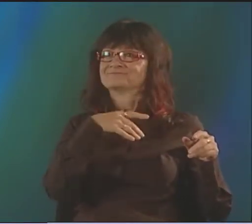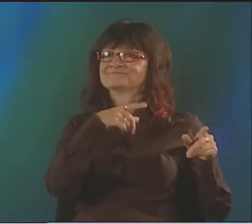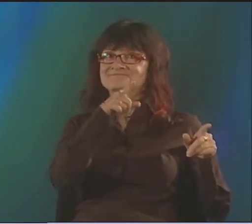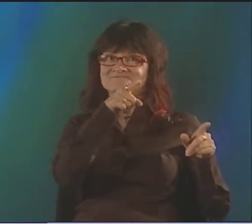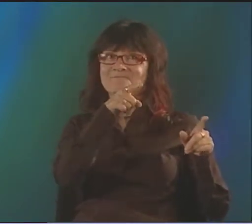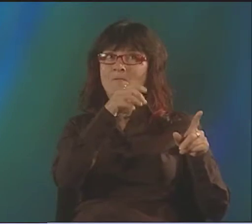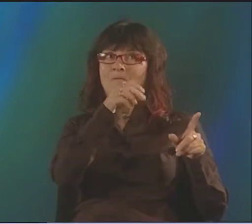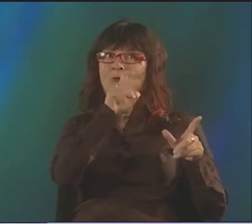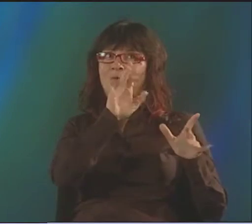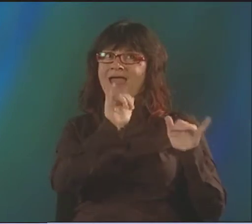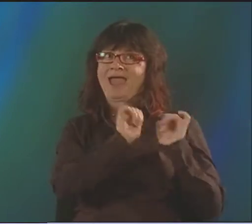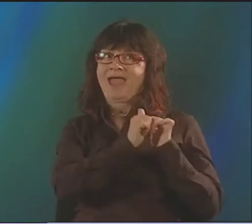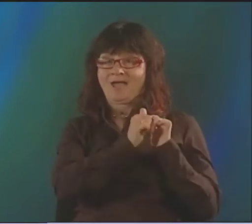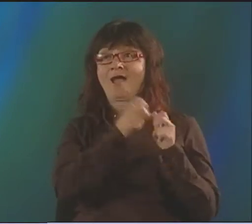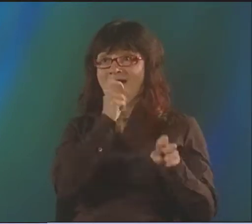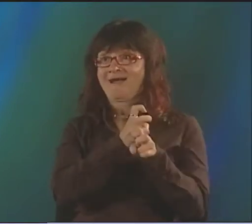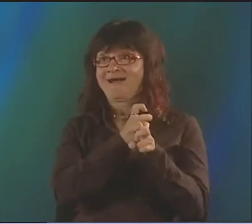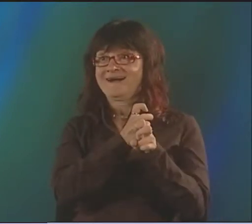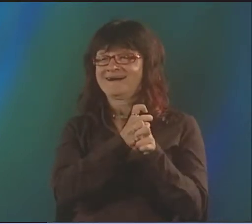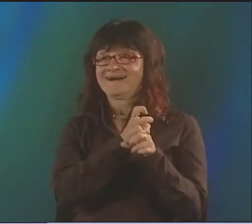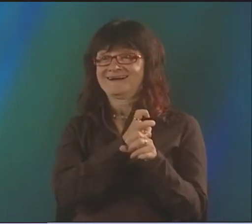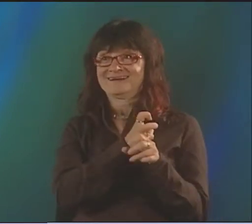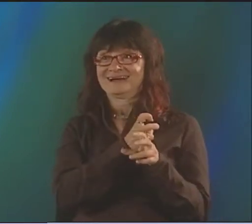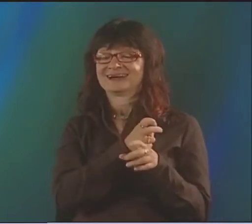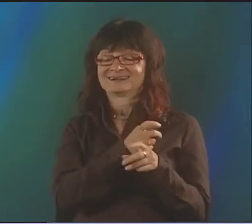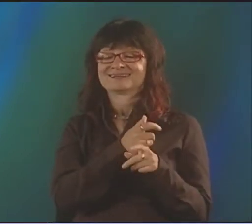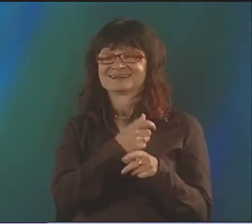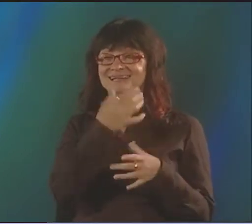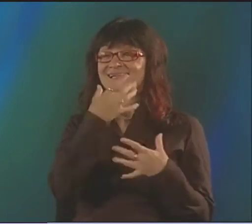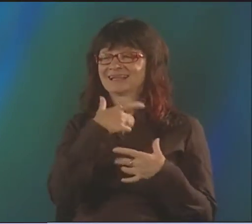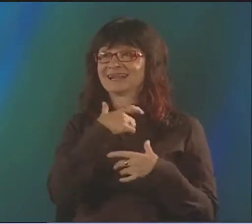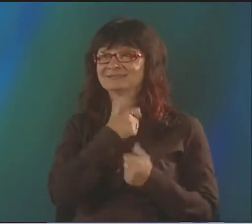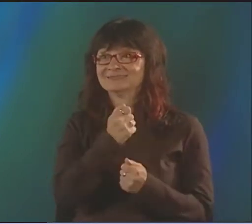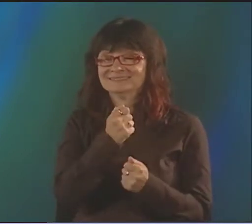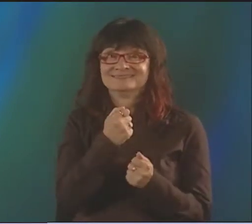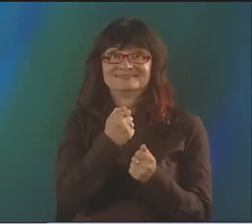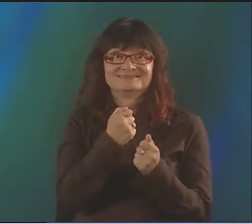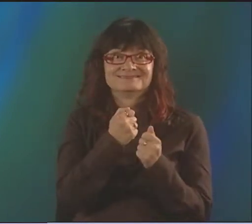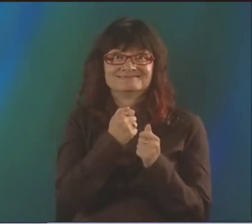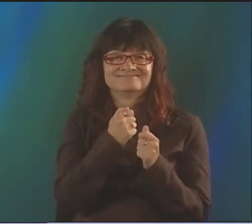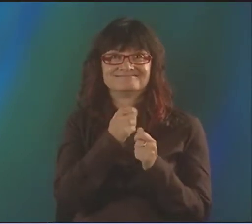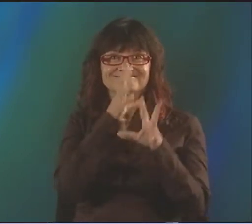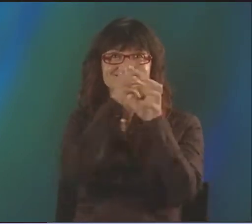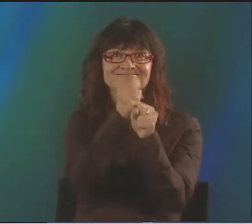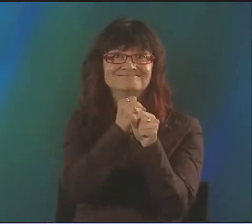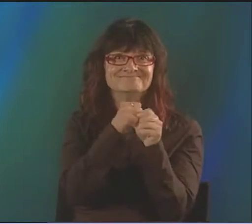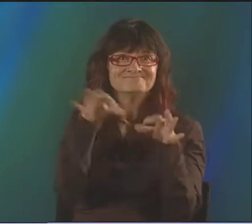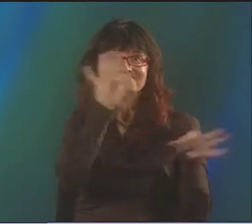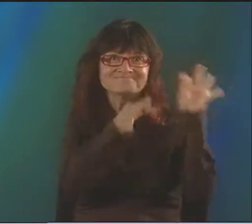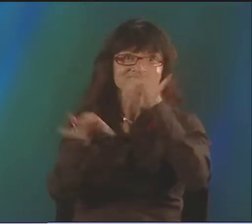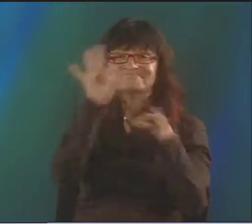IT DIDN'T SEEM LIKE THAT WAS GOING TO WORK. IT WAS VERY DIFFICULT TO CREATE A POEM IN SIGN LANGUAGE. IT WAS FASCINATING TO WATCH THAT WORK